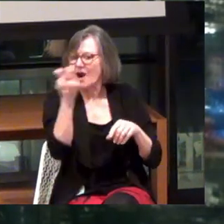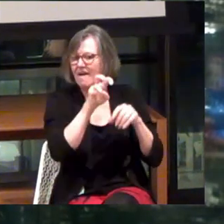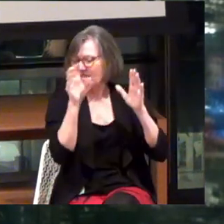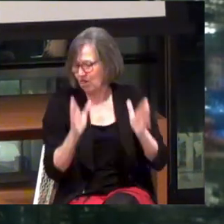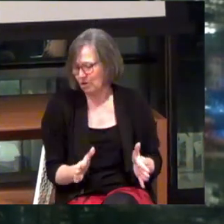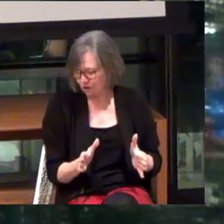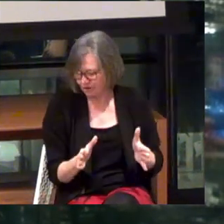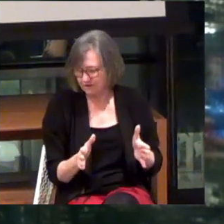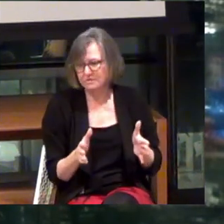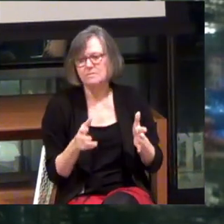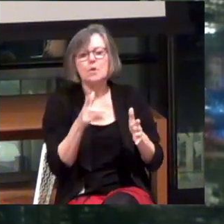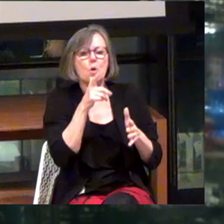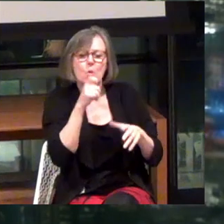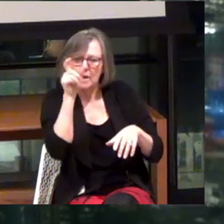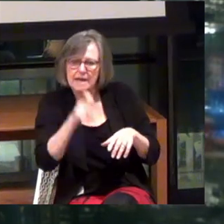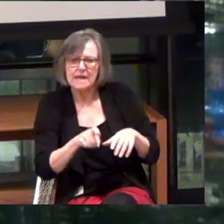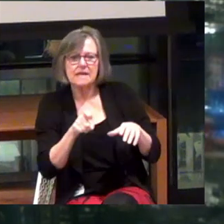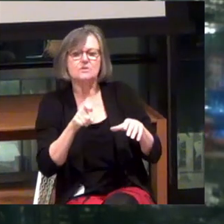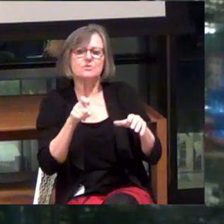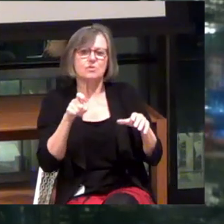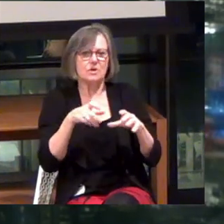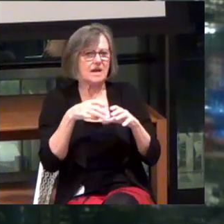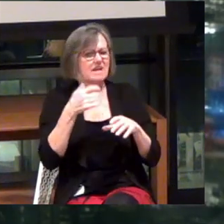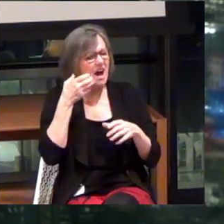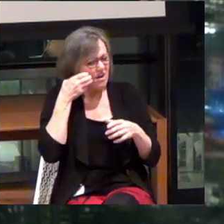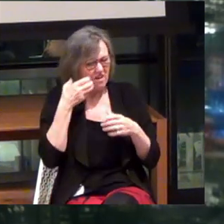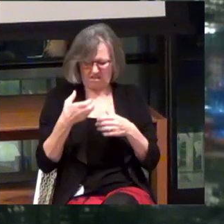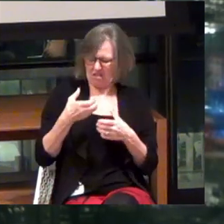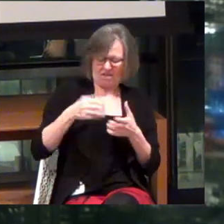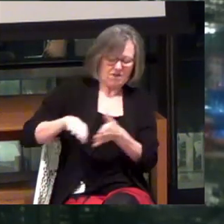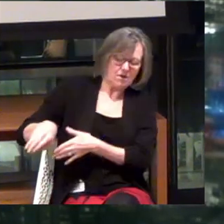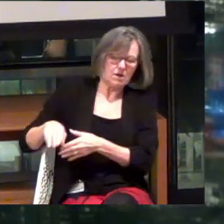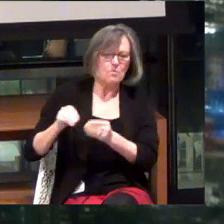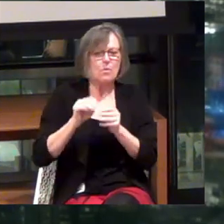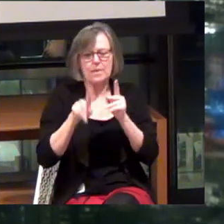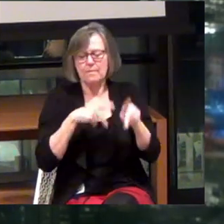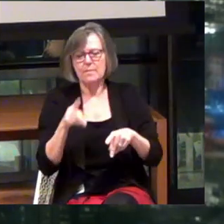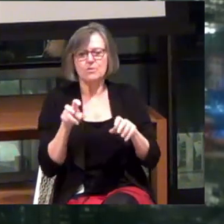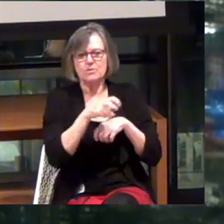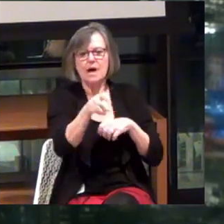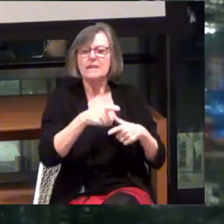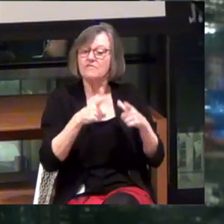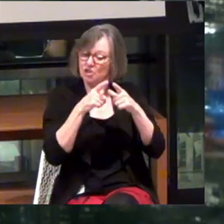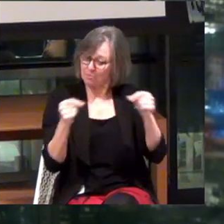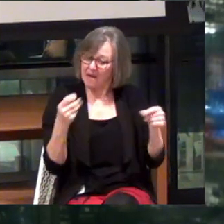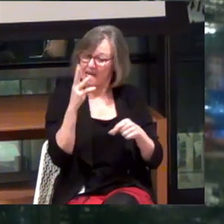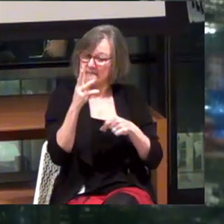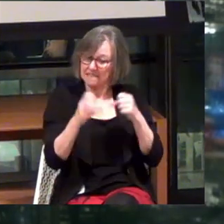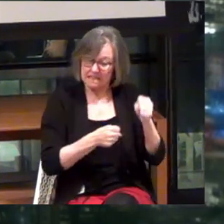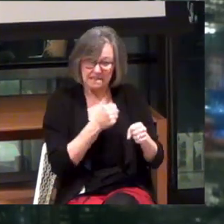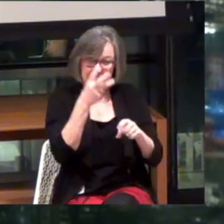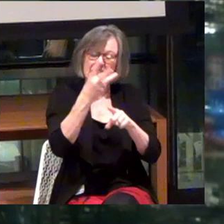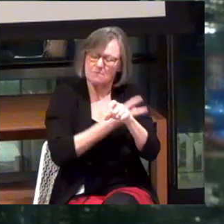Travelers. Who needs to get out of their phone more than people who are traveling? Right? I lived in Japan for six months.